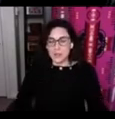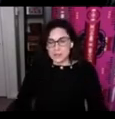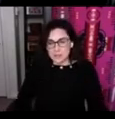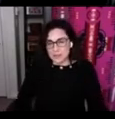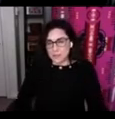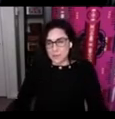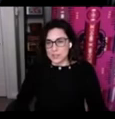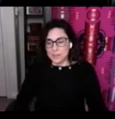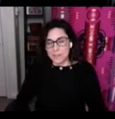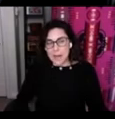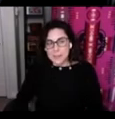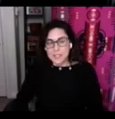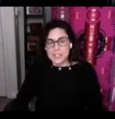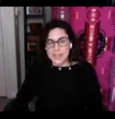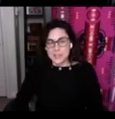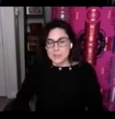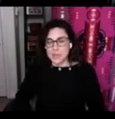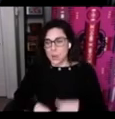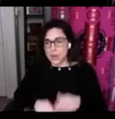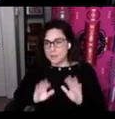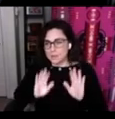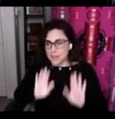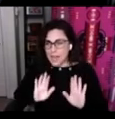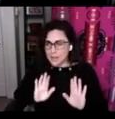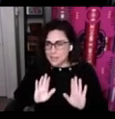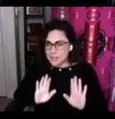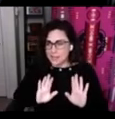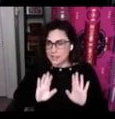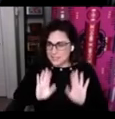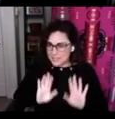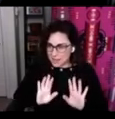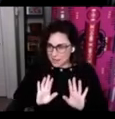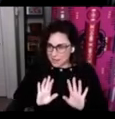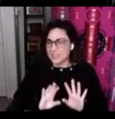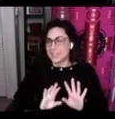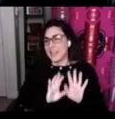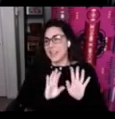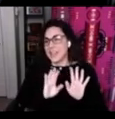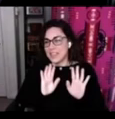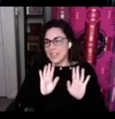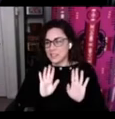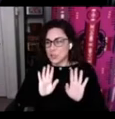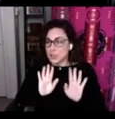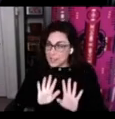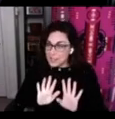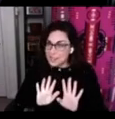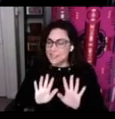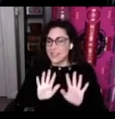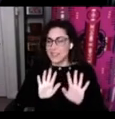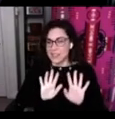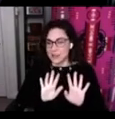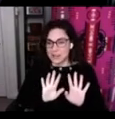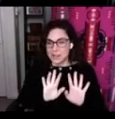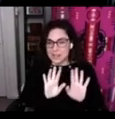some other folks that maps tend to be quite flat and static and they get created and then they're